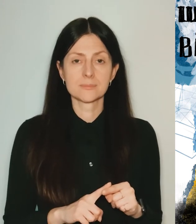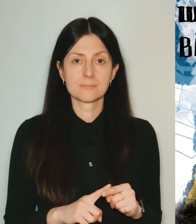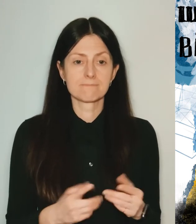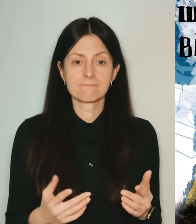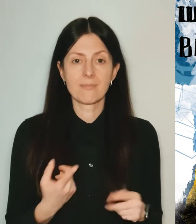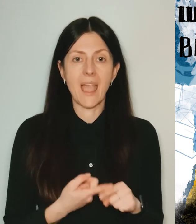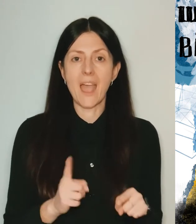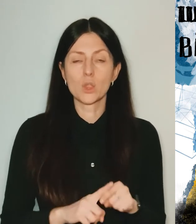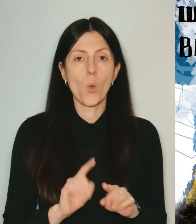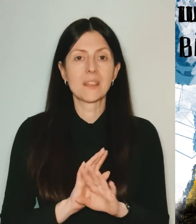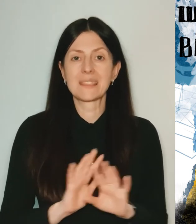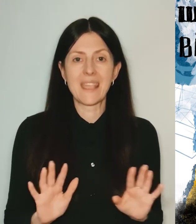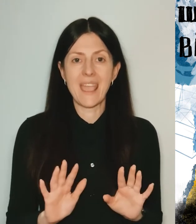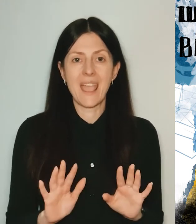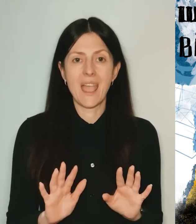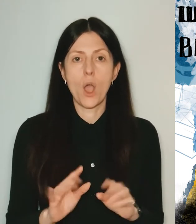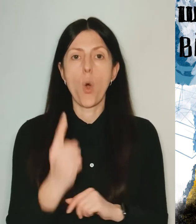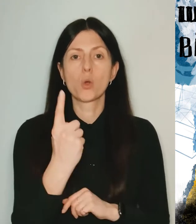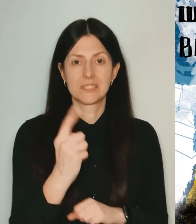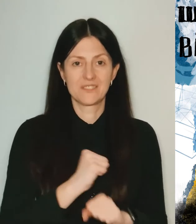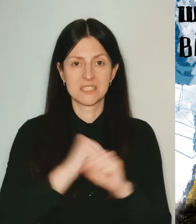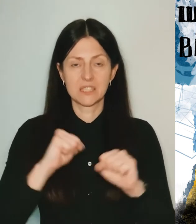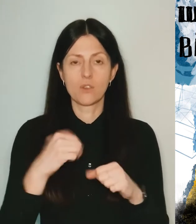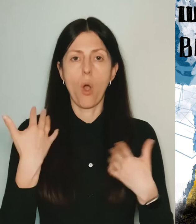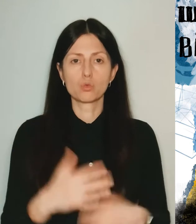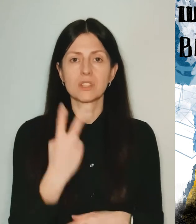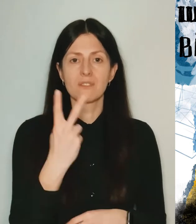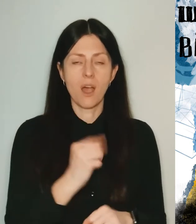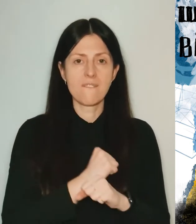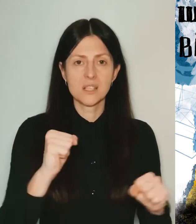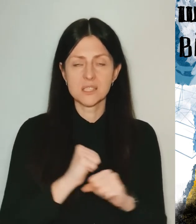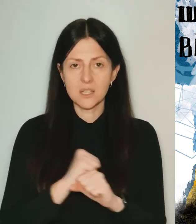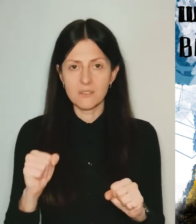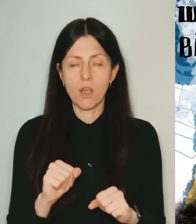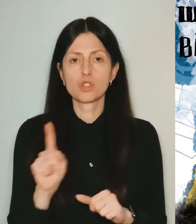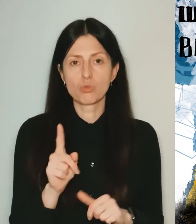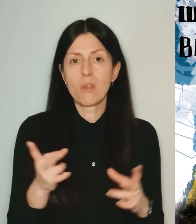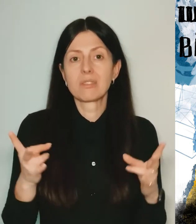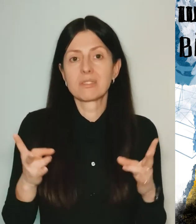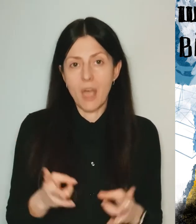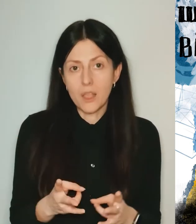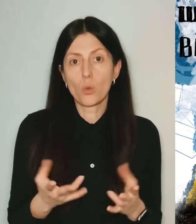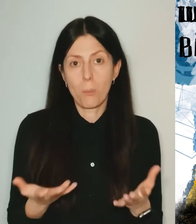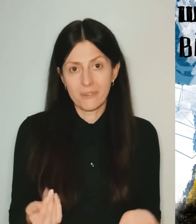it wasn’t only one explosion, but two of them and that it is probably high time I got up.